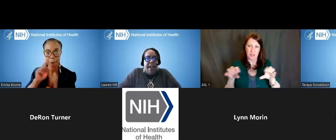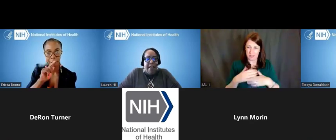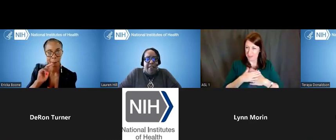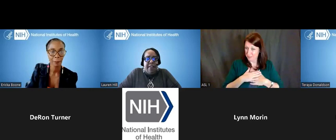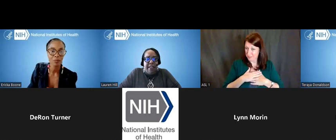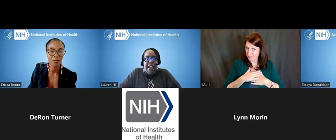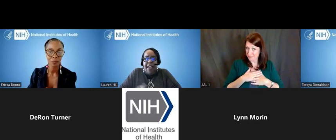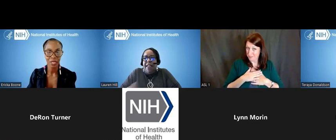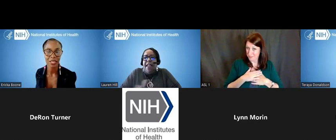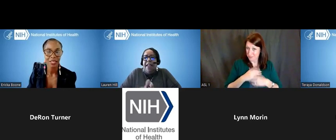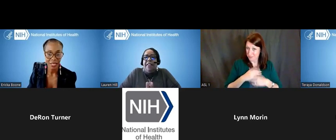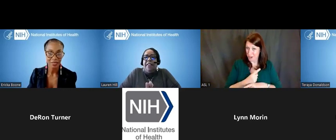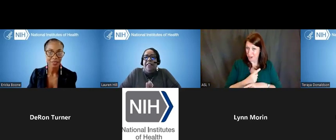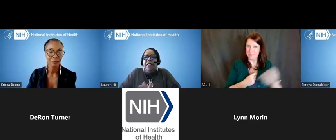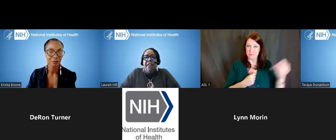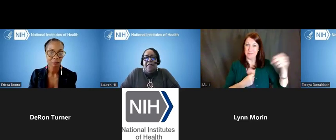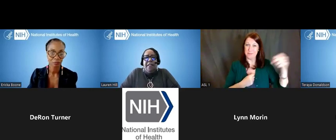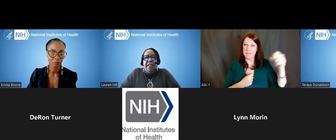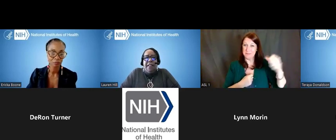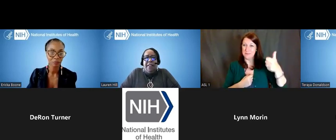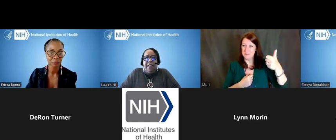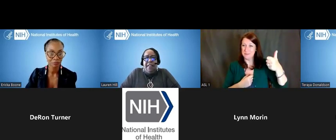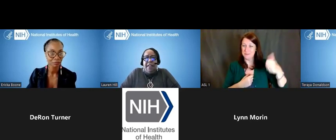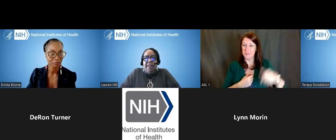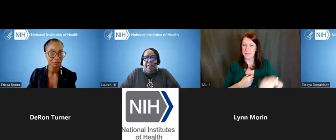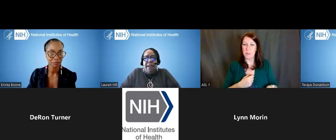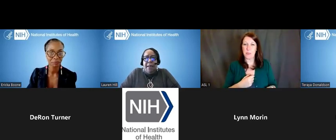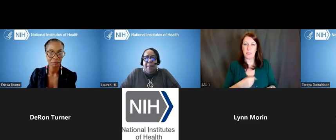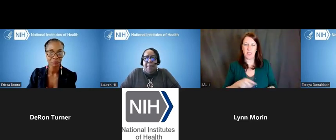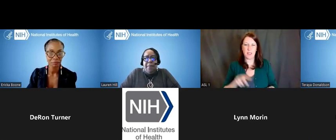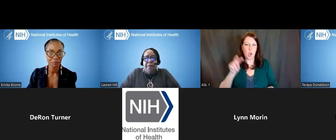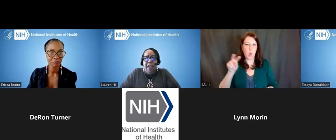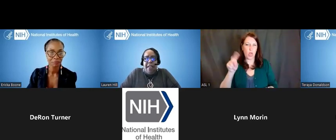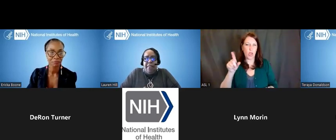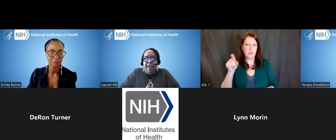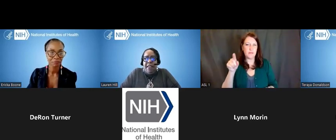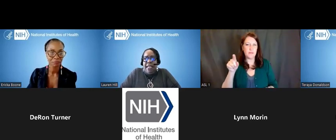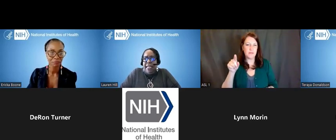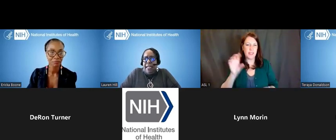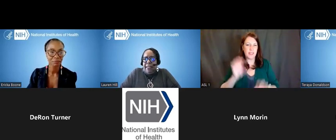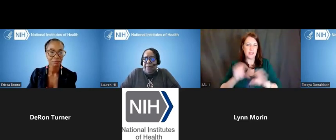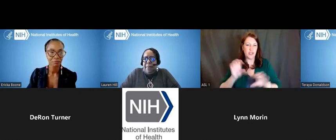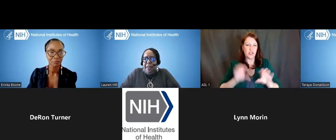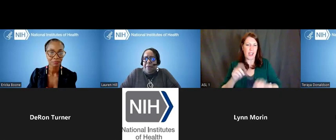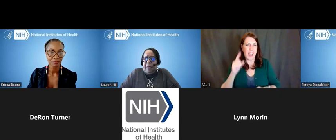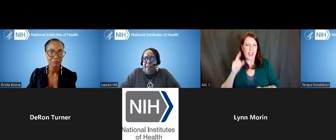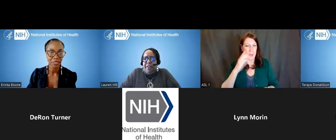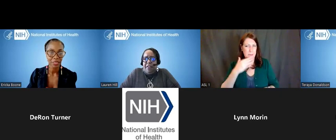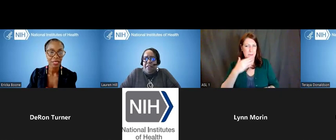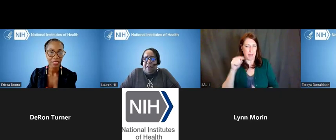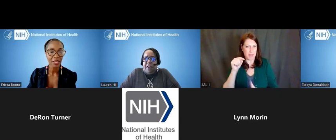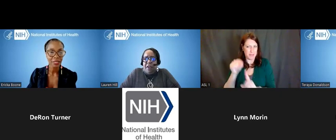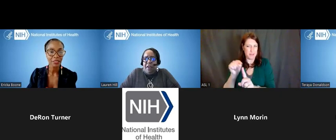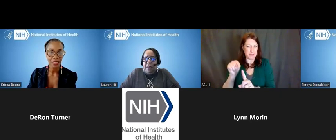Dr. Ericka Boone: Yes. Dr. Lauren Hill: And then it's in the chat there. I think that's the best place to start. Dr. Ericka Boone: I think that that